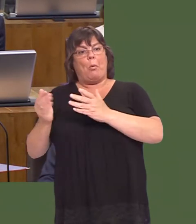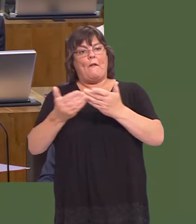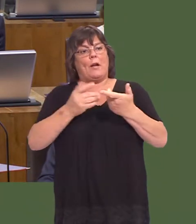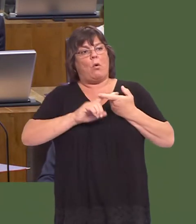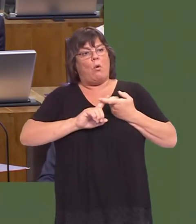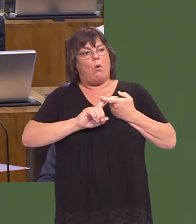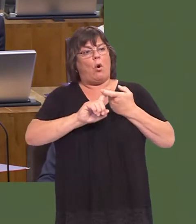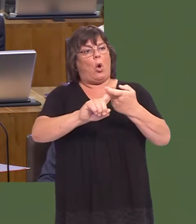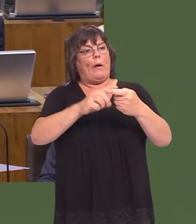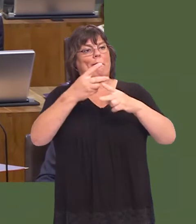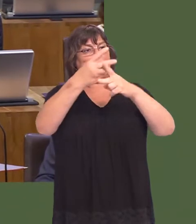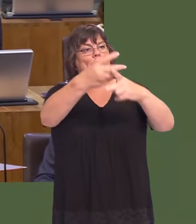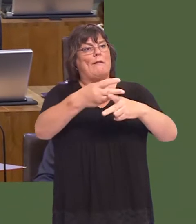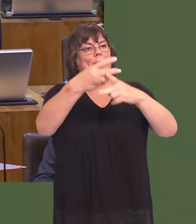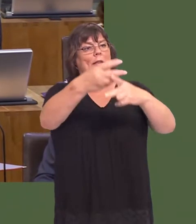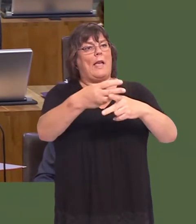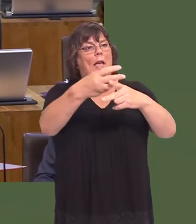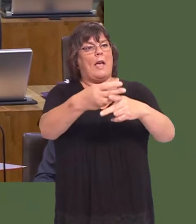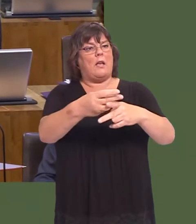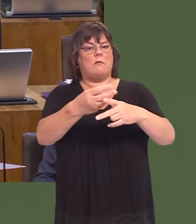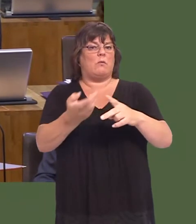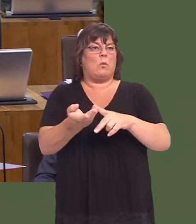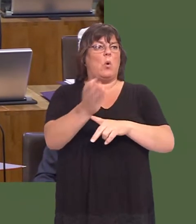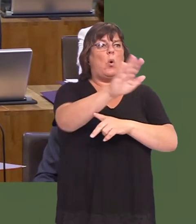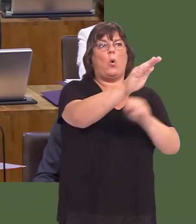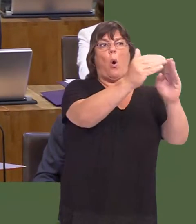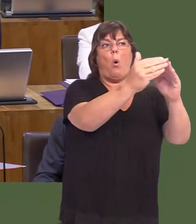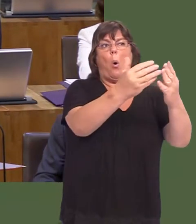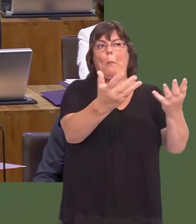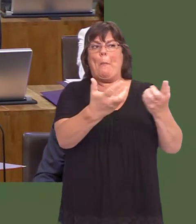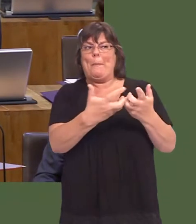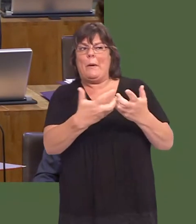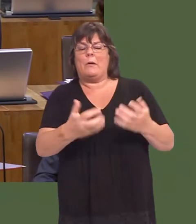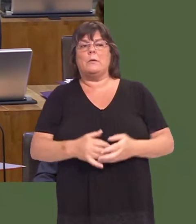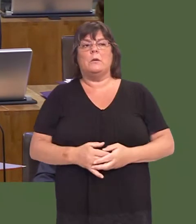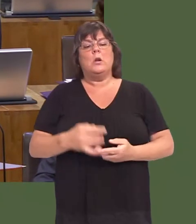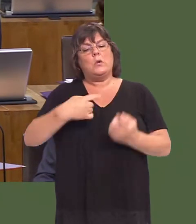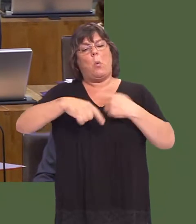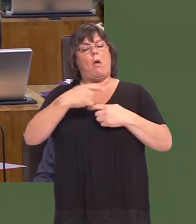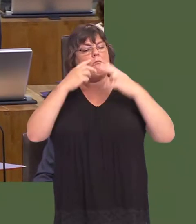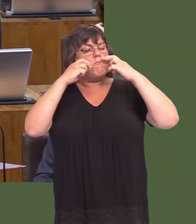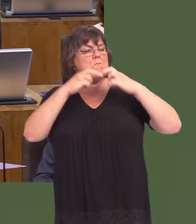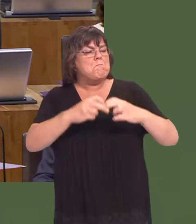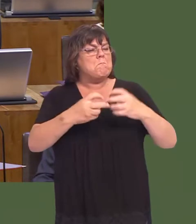ongoing care for a procedure, rather than people just going home. These things are being considered at the moment, but I can assure the leader of Plaid Cymru